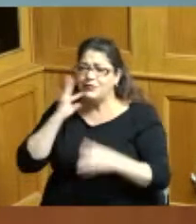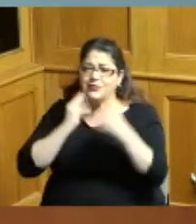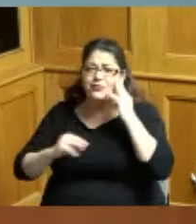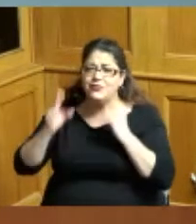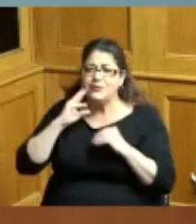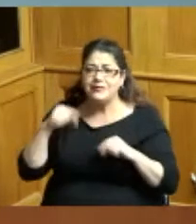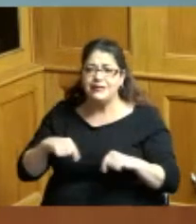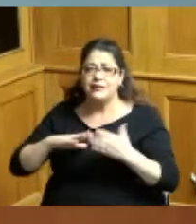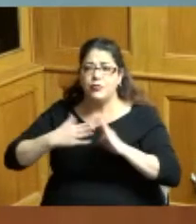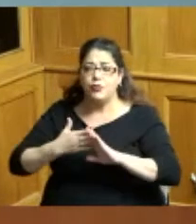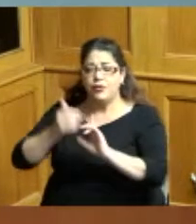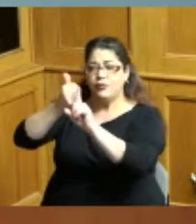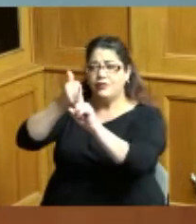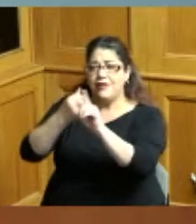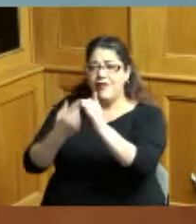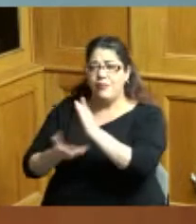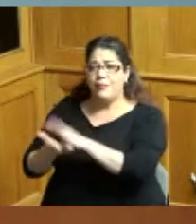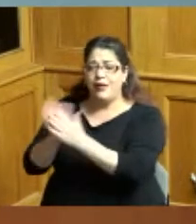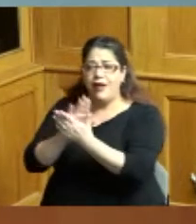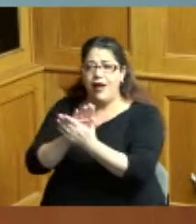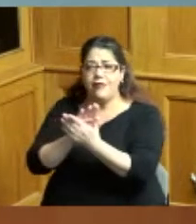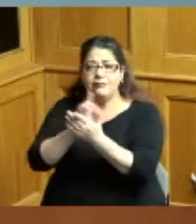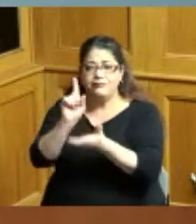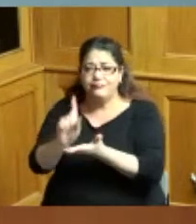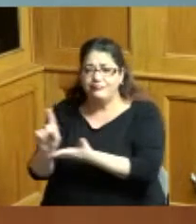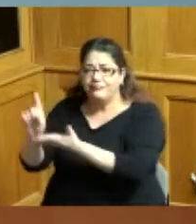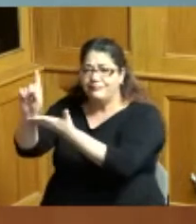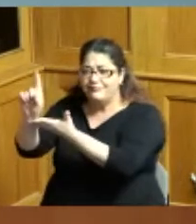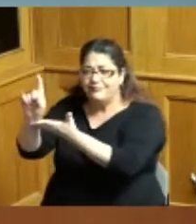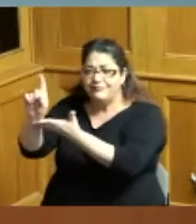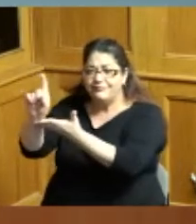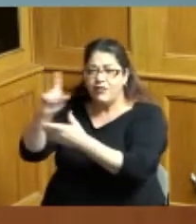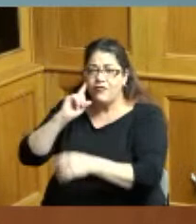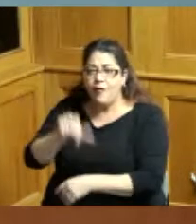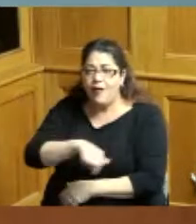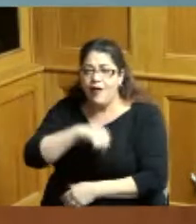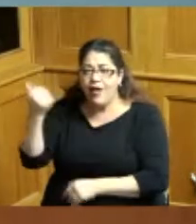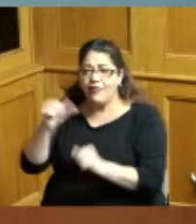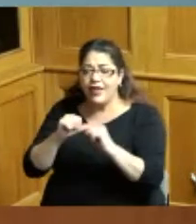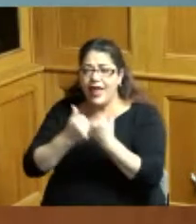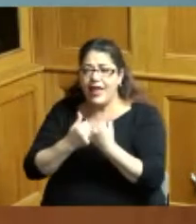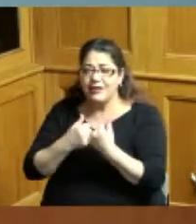been the model for other agencies I know this from personal experience having been a state rep